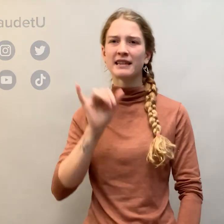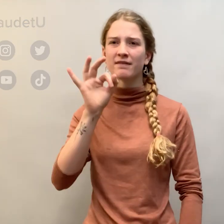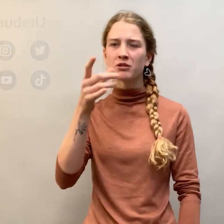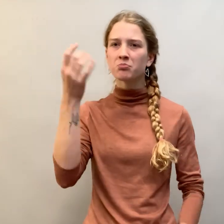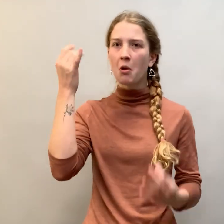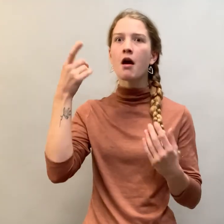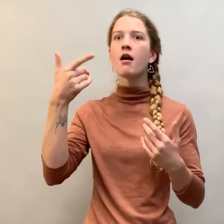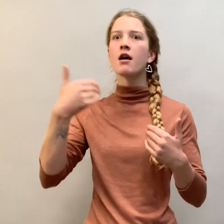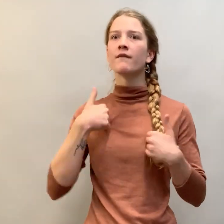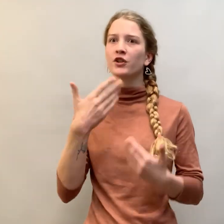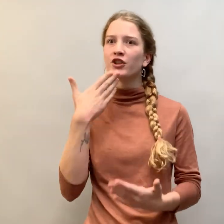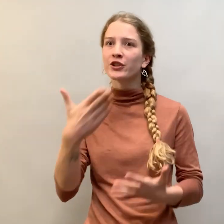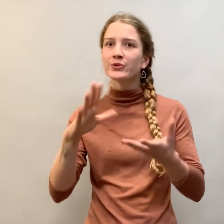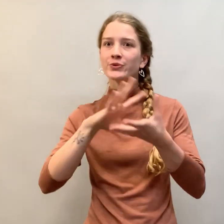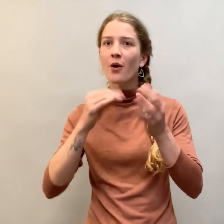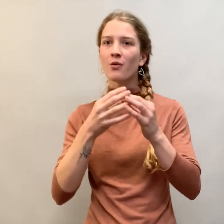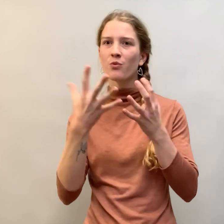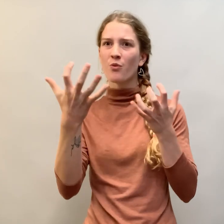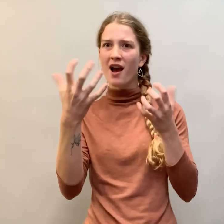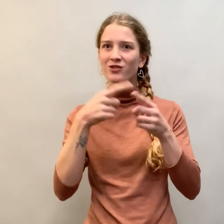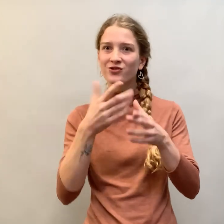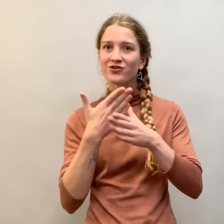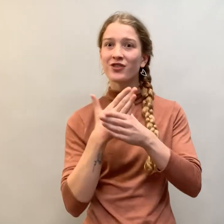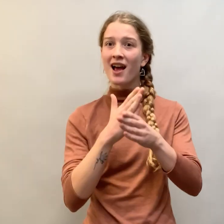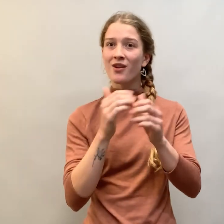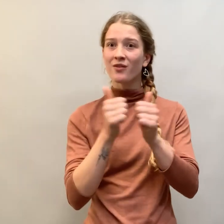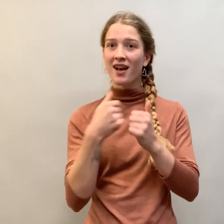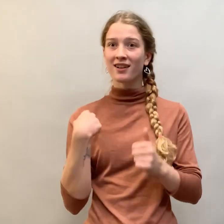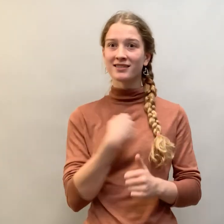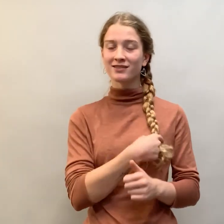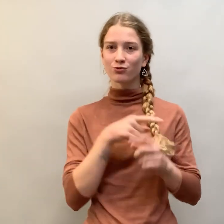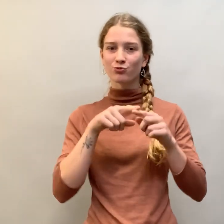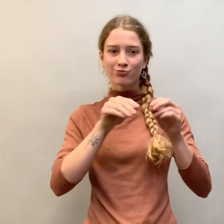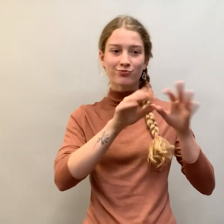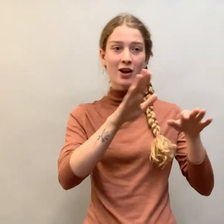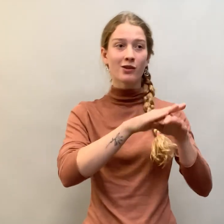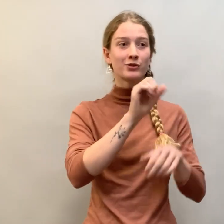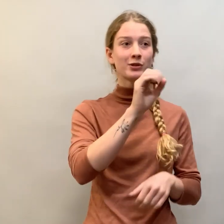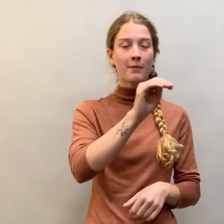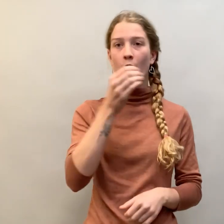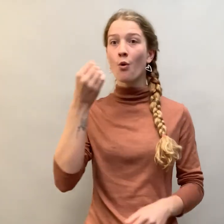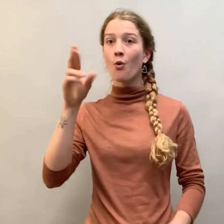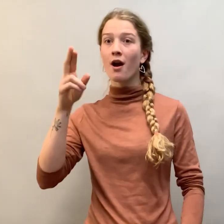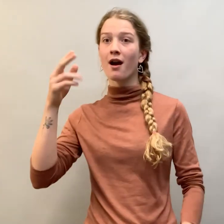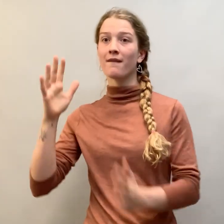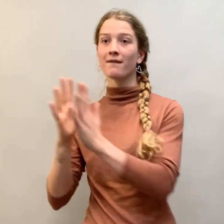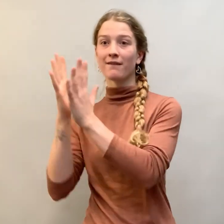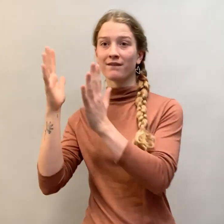If you have a story that you feel would be a good fit for Hi5 or social media,